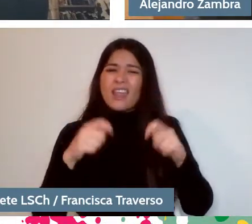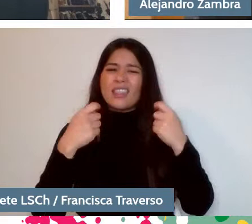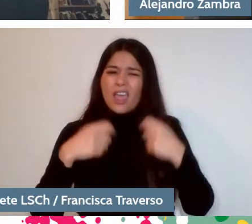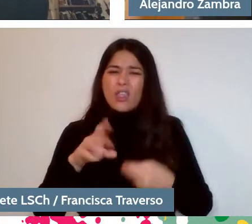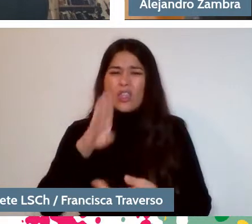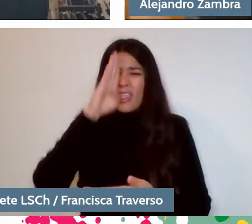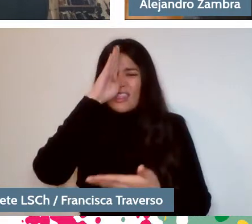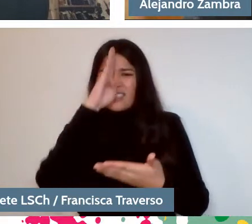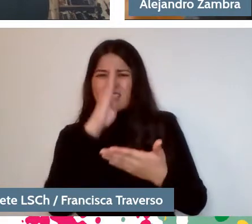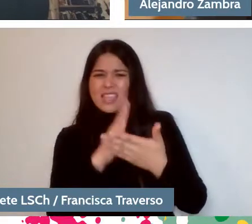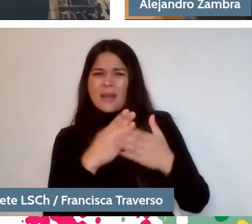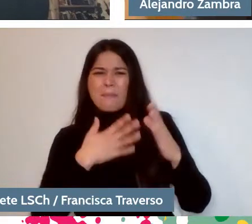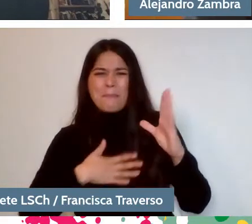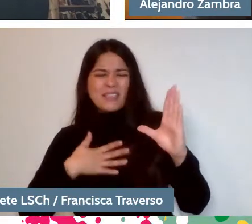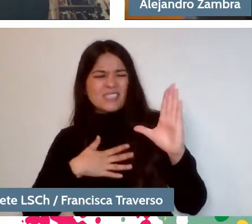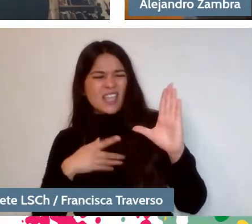if they feel represented there or not.